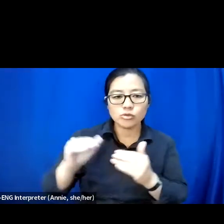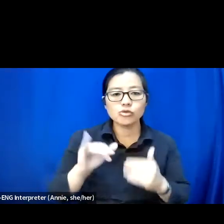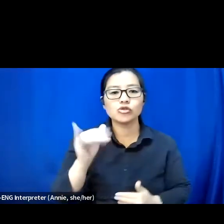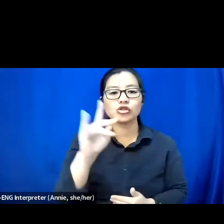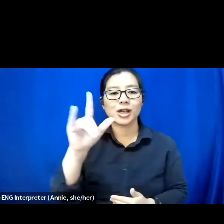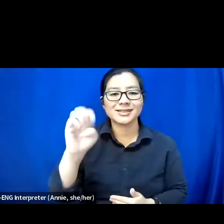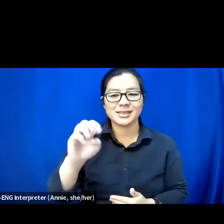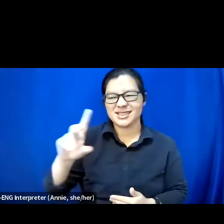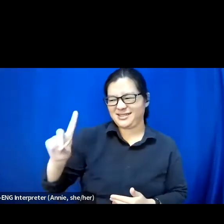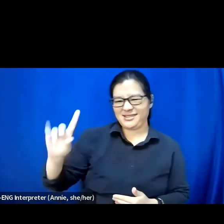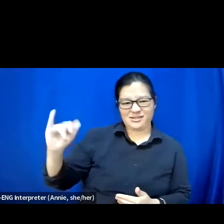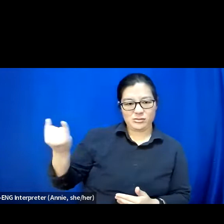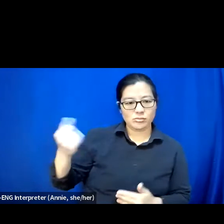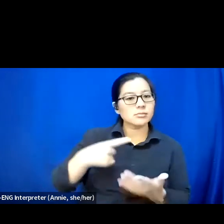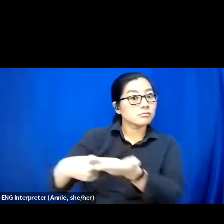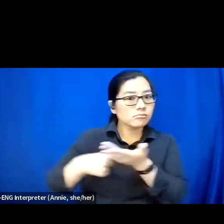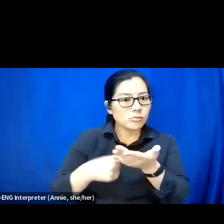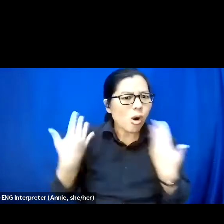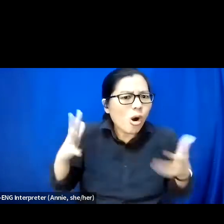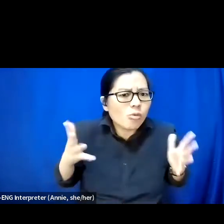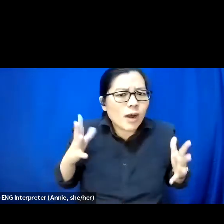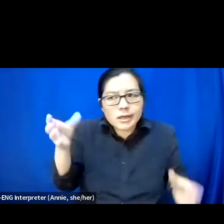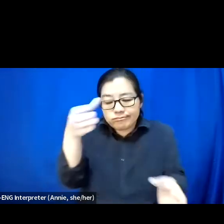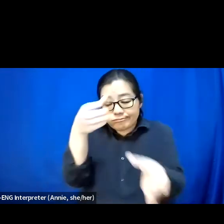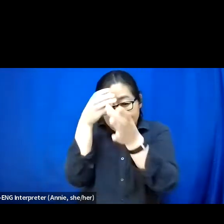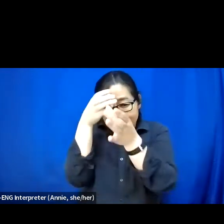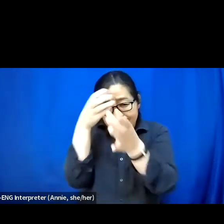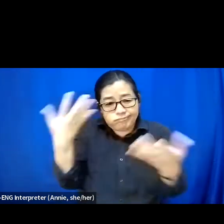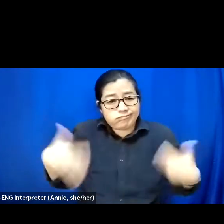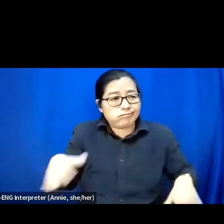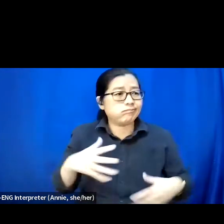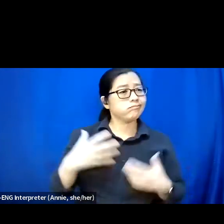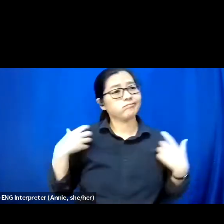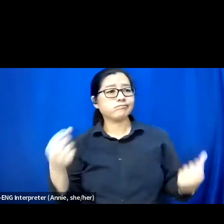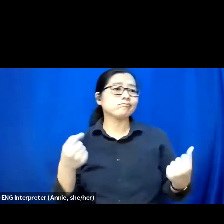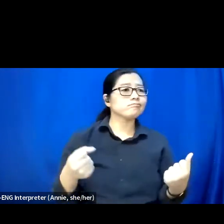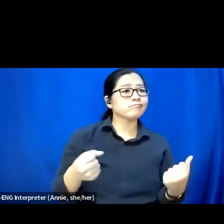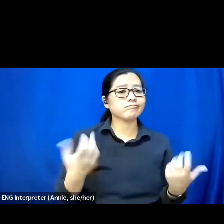So confident and developed in their identities in ways